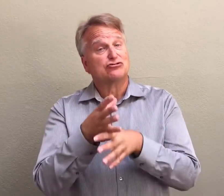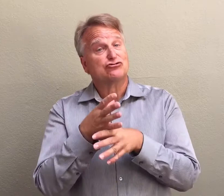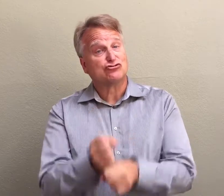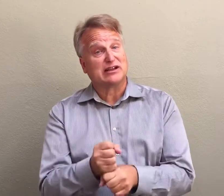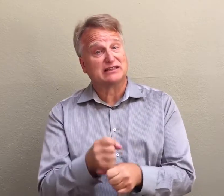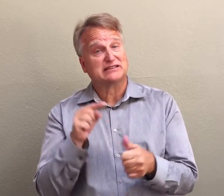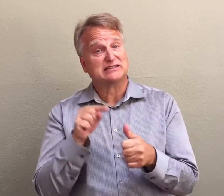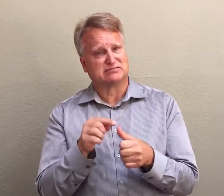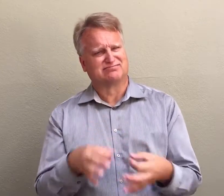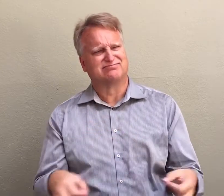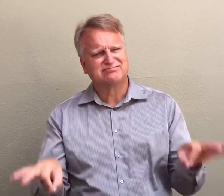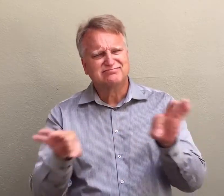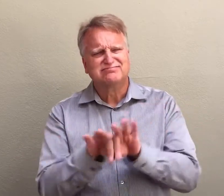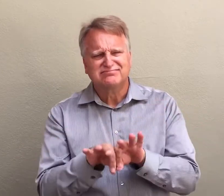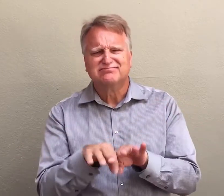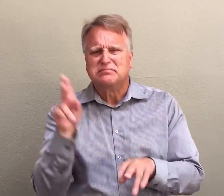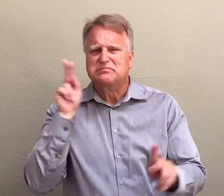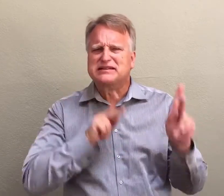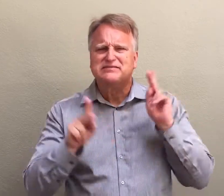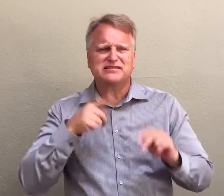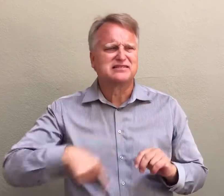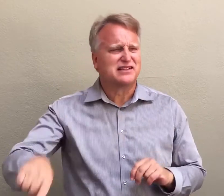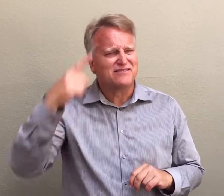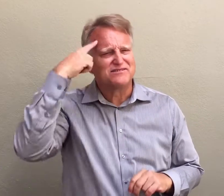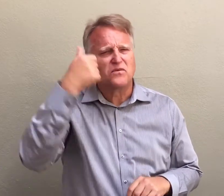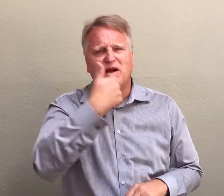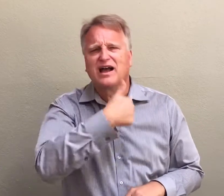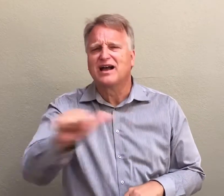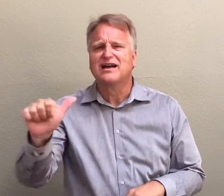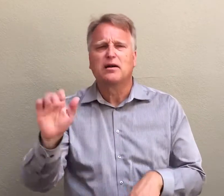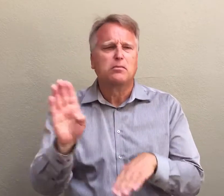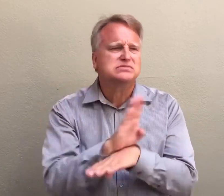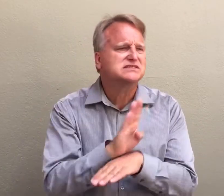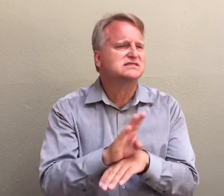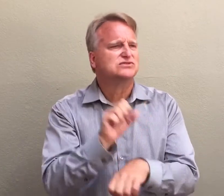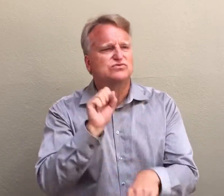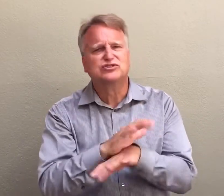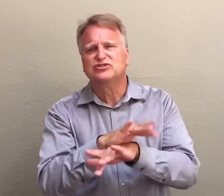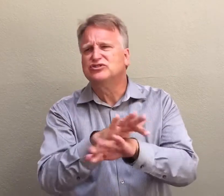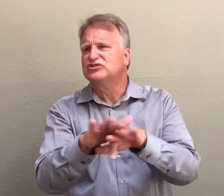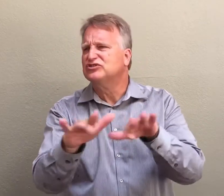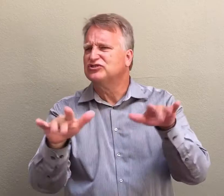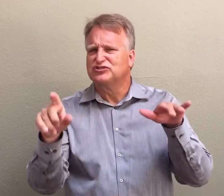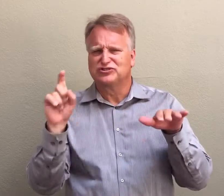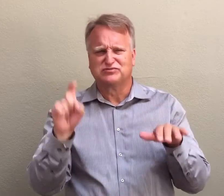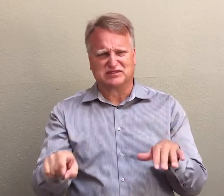Trust is essential for any line of work or business.